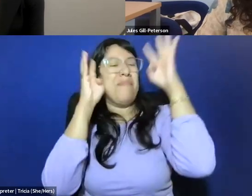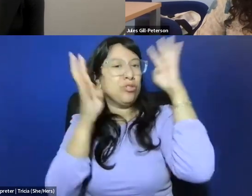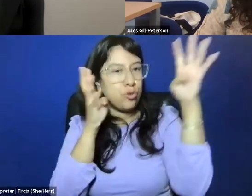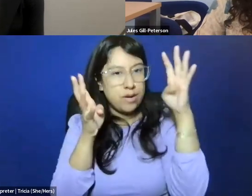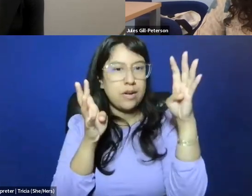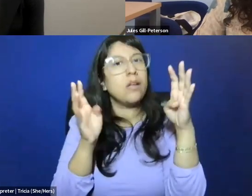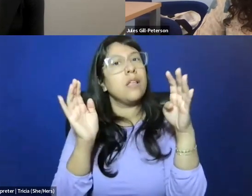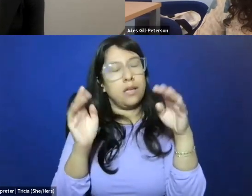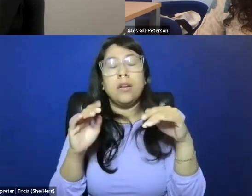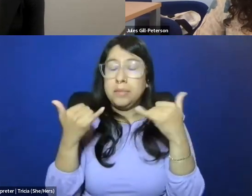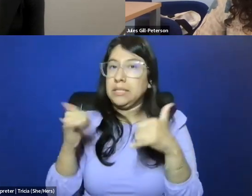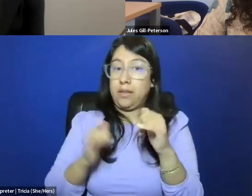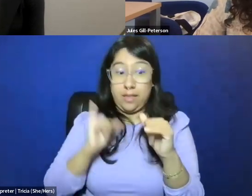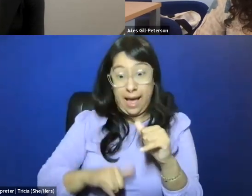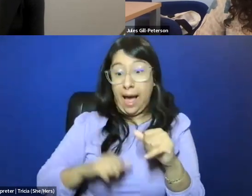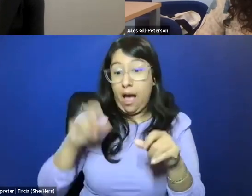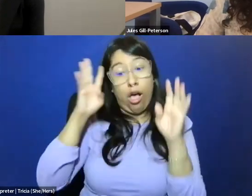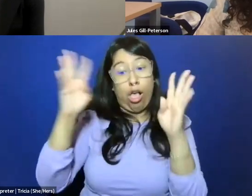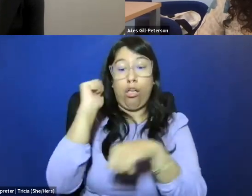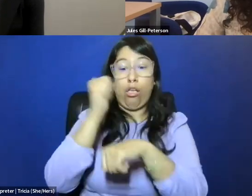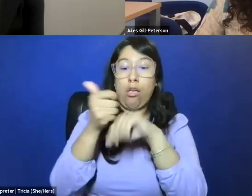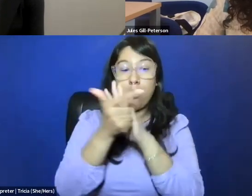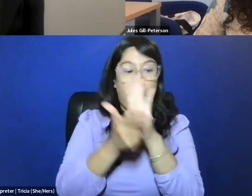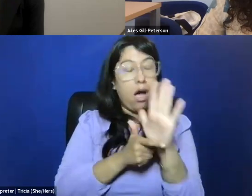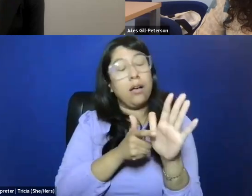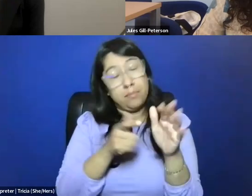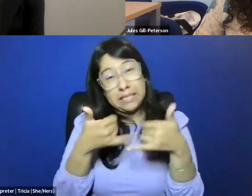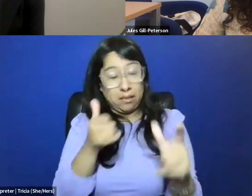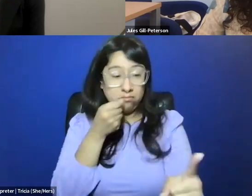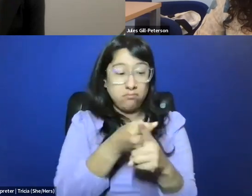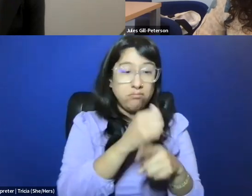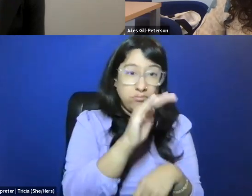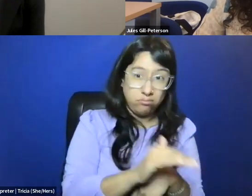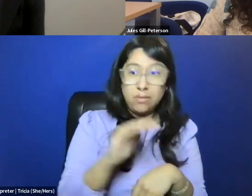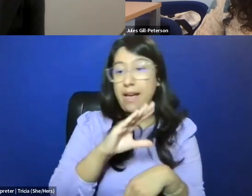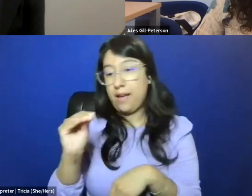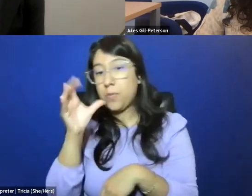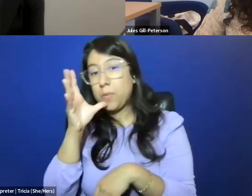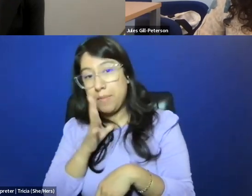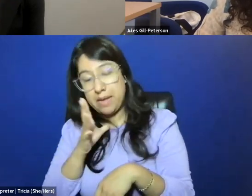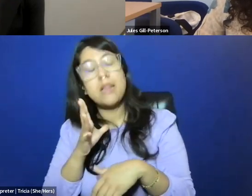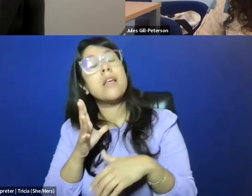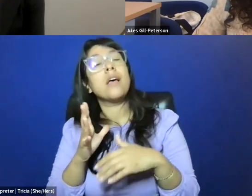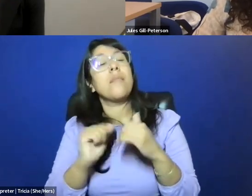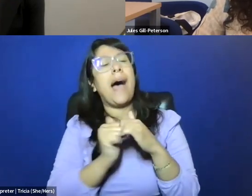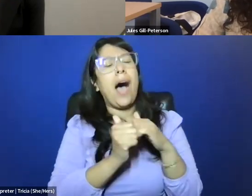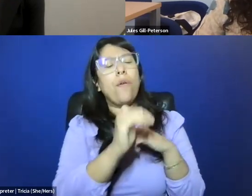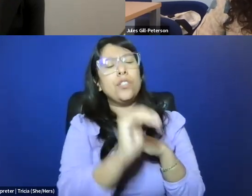but that have in credible effects on both real children and on women, but part of how the child in particular, I think,